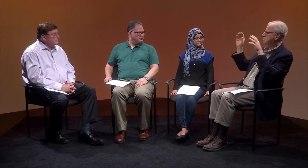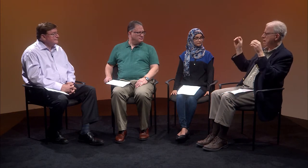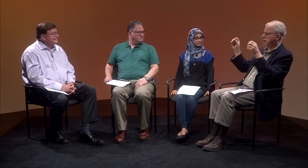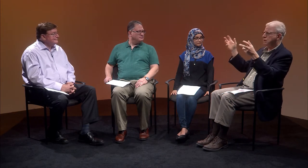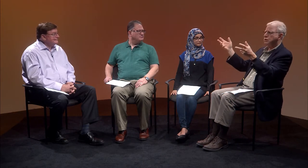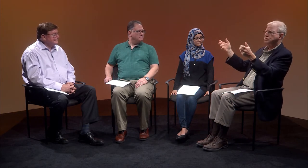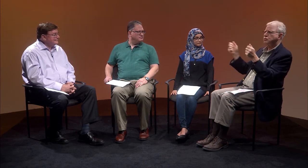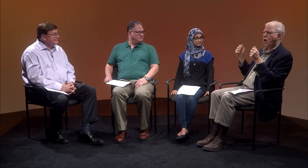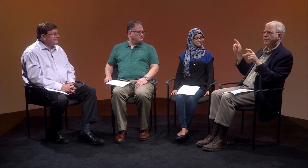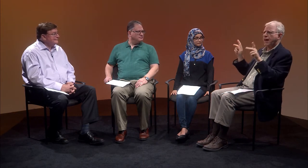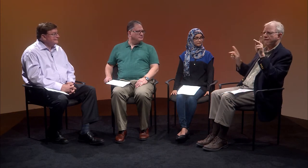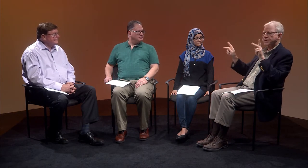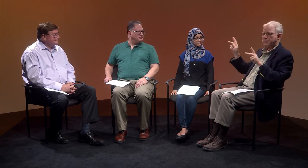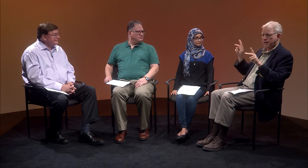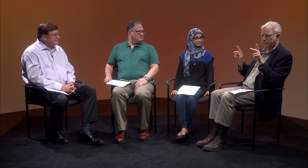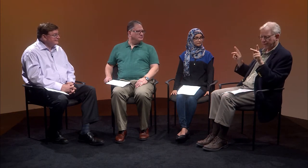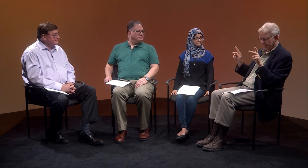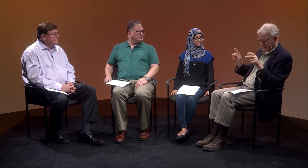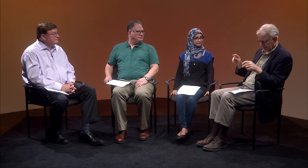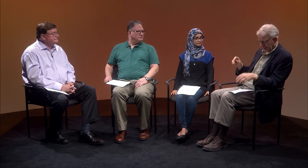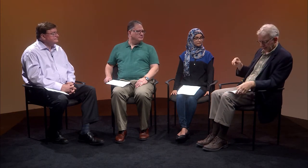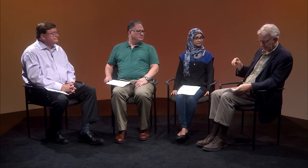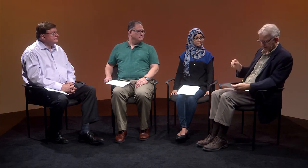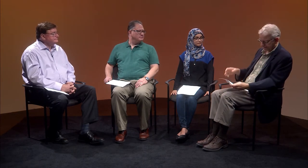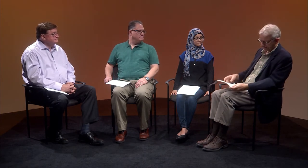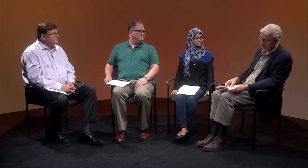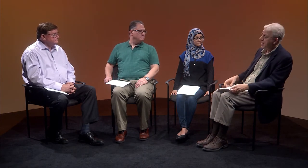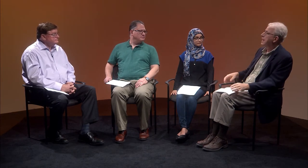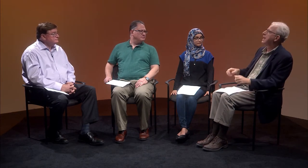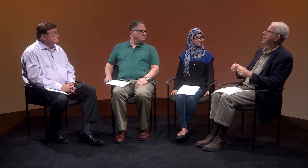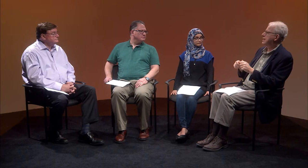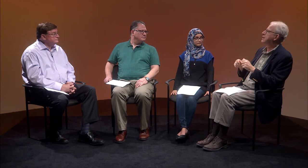This drew many people to his beliefs and methodologies,